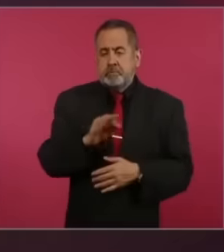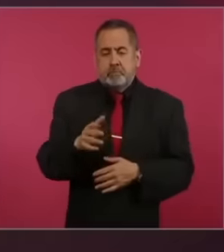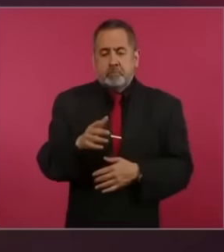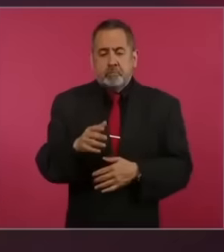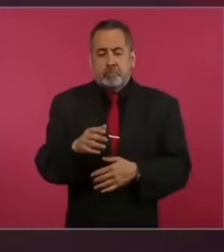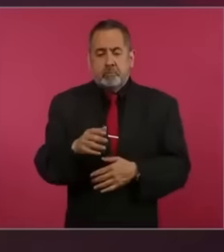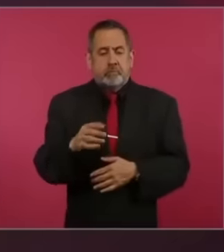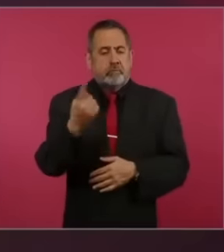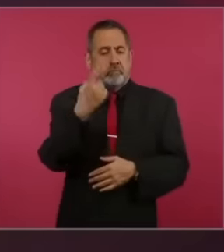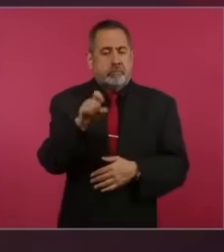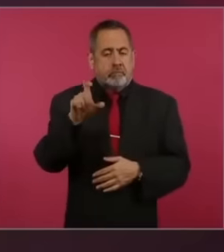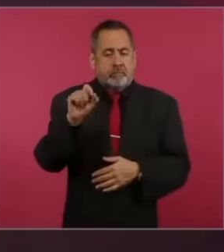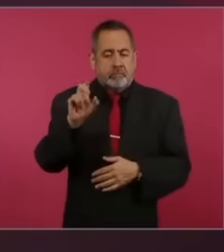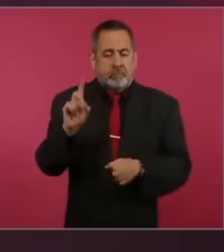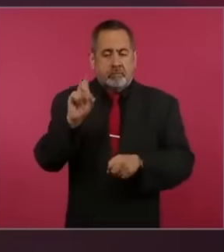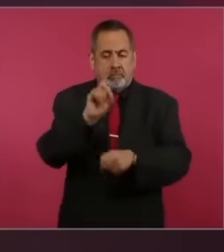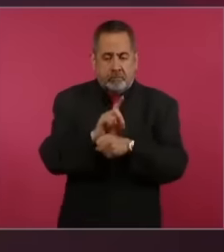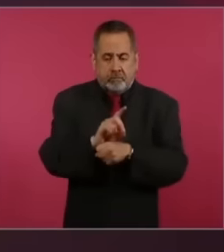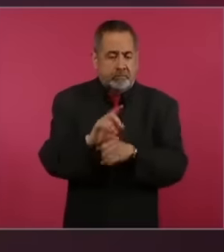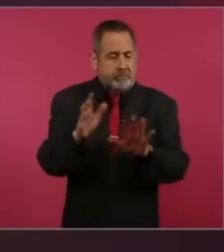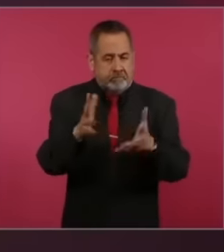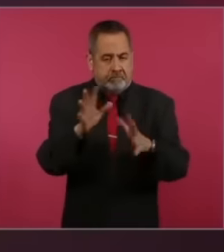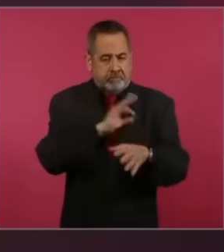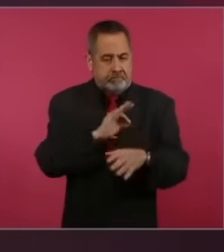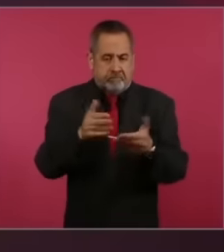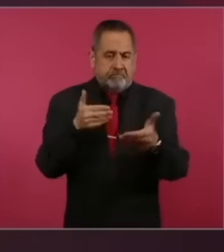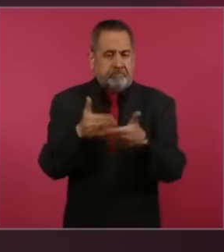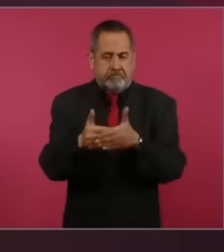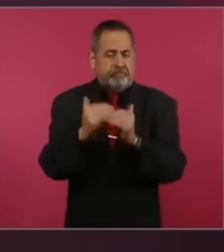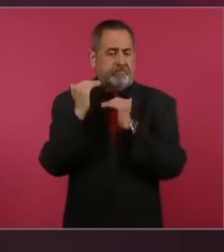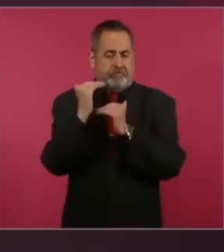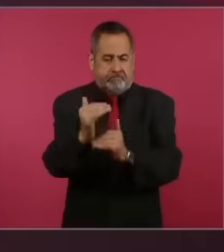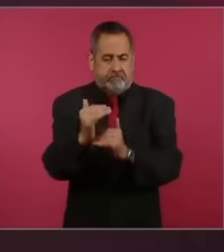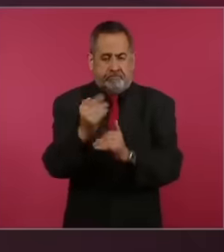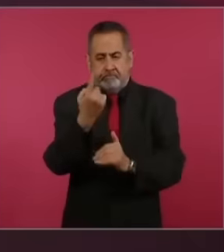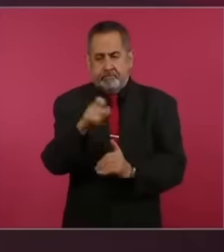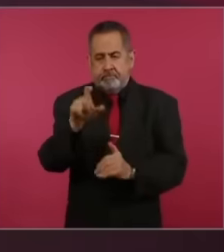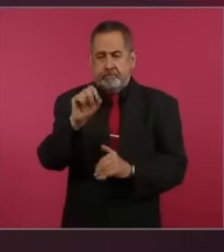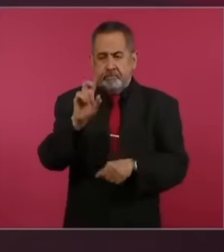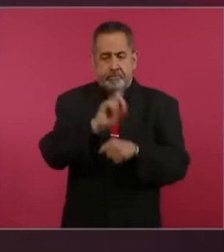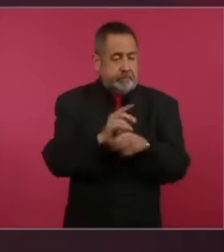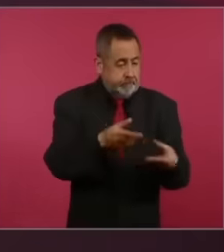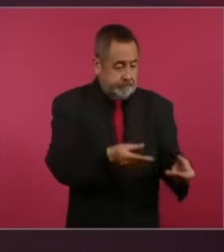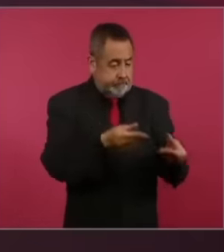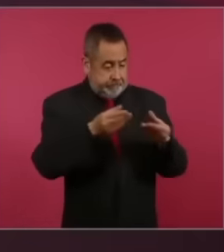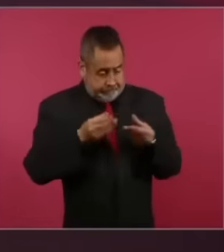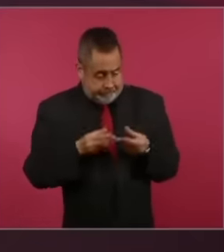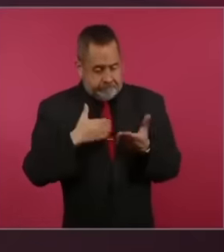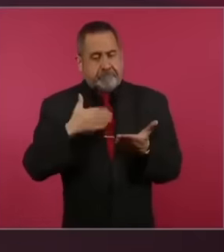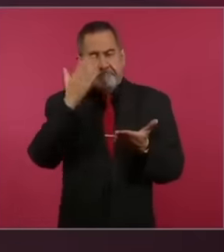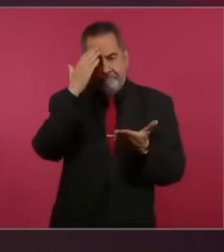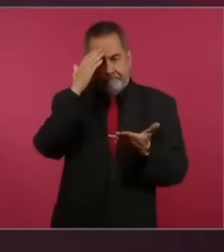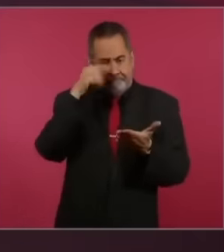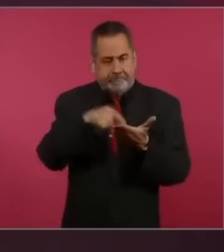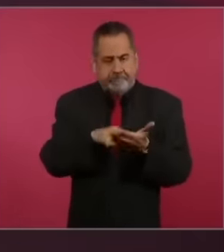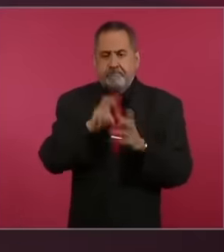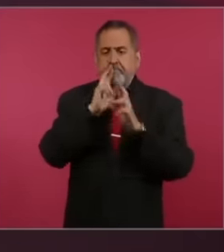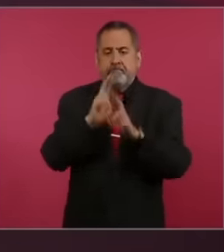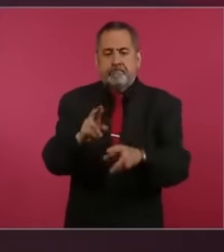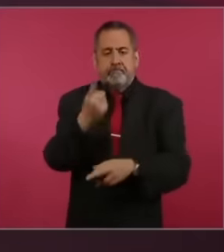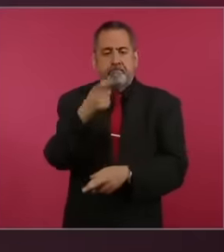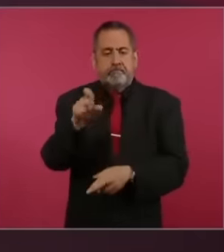120 days from the time they already have the matter in their hands it does not stop knowledge eh In these cases